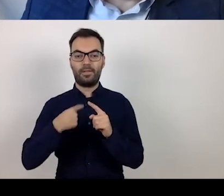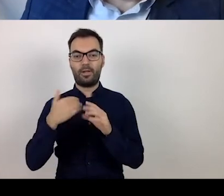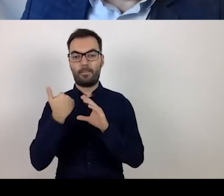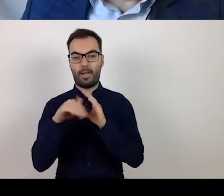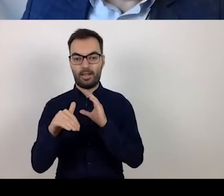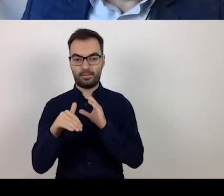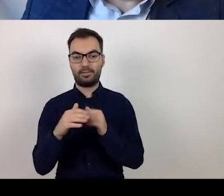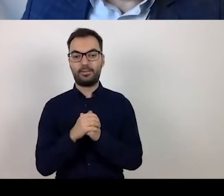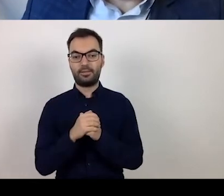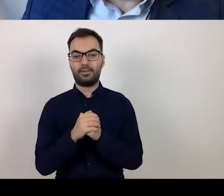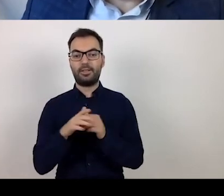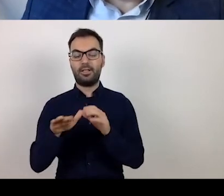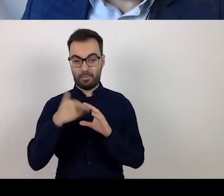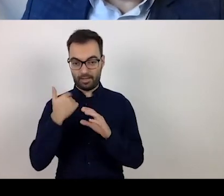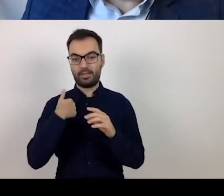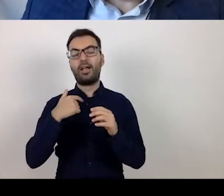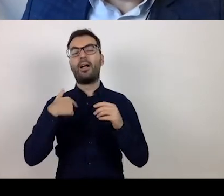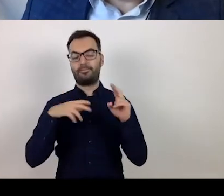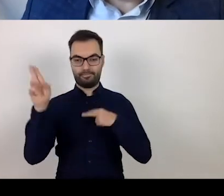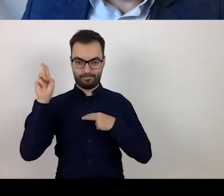I promise to reply to you.